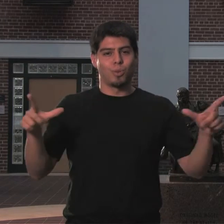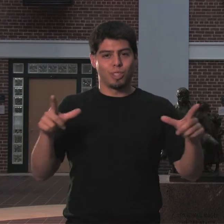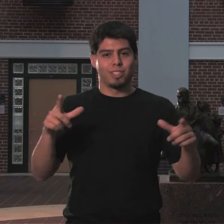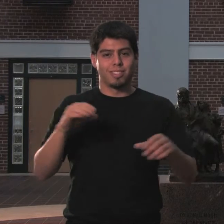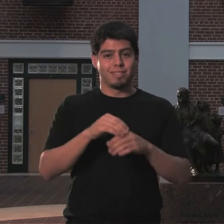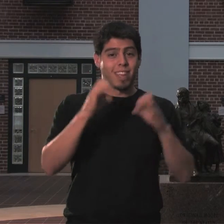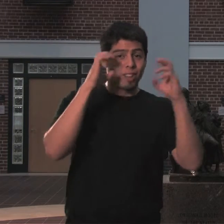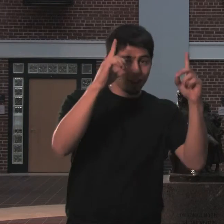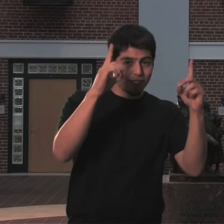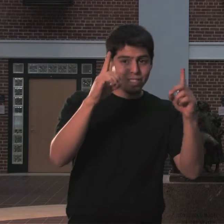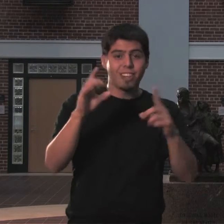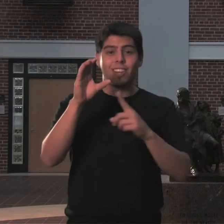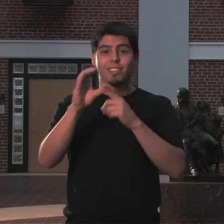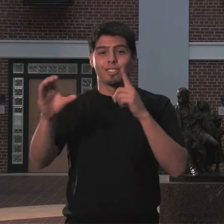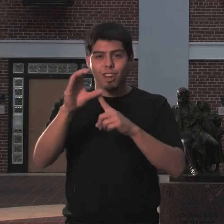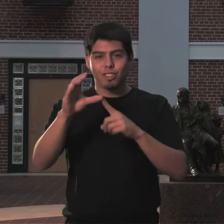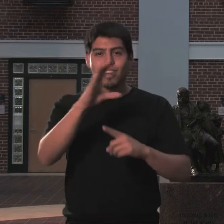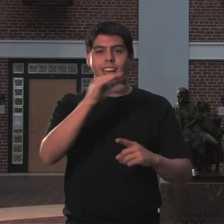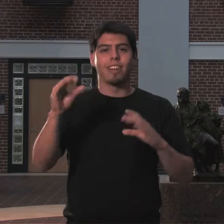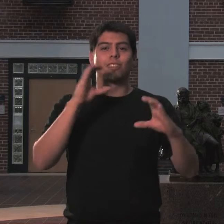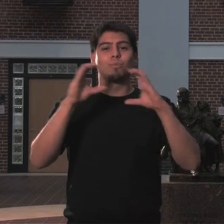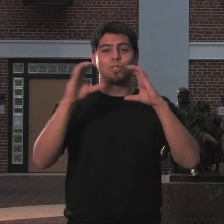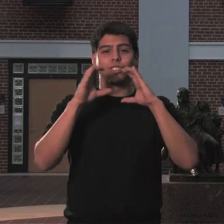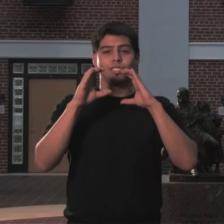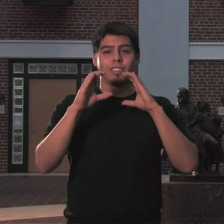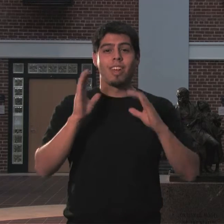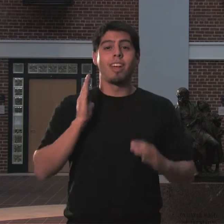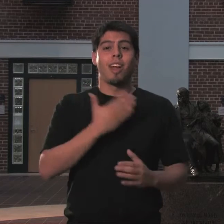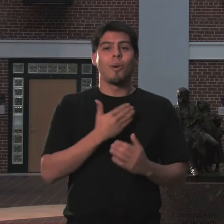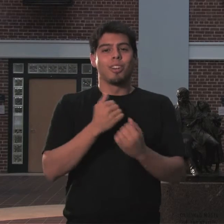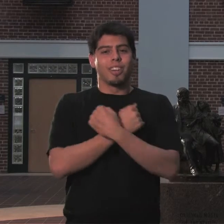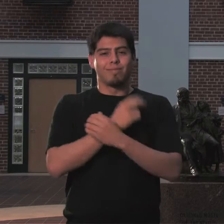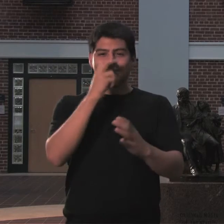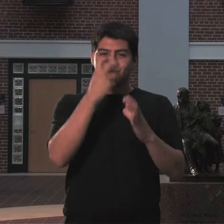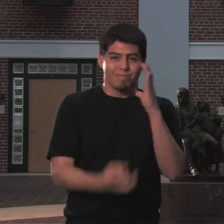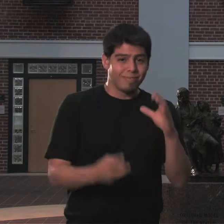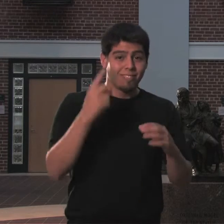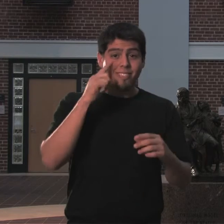has on education, culture, and communication. Our love of